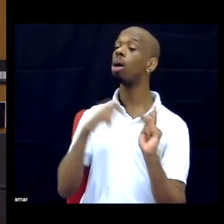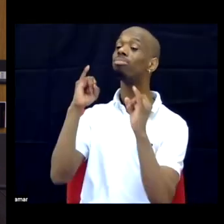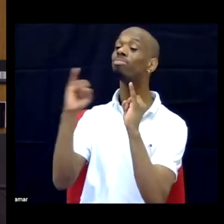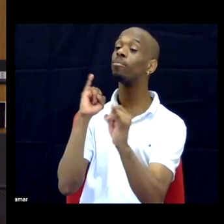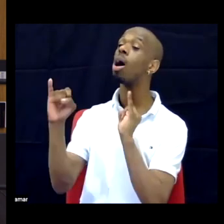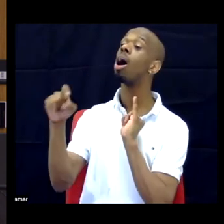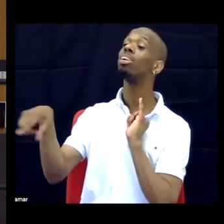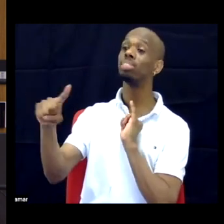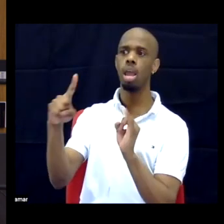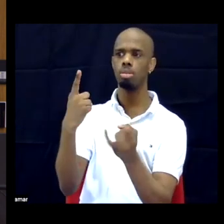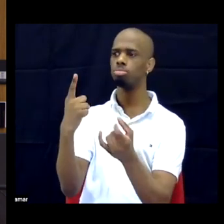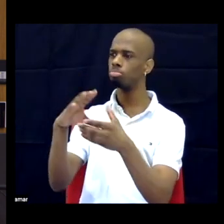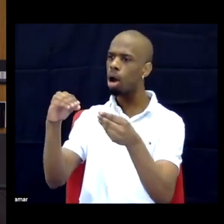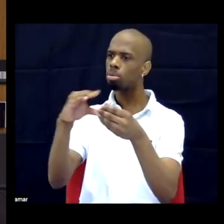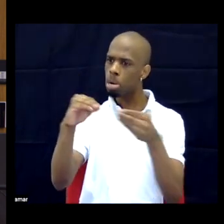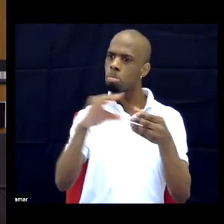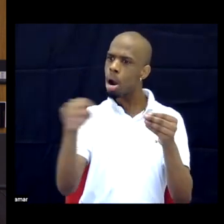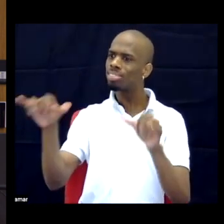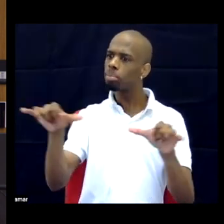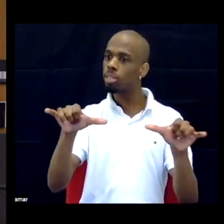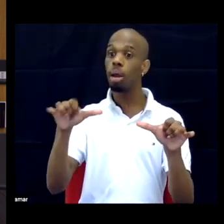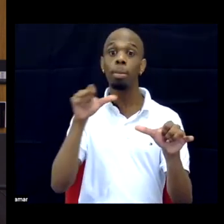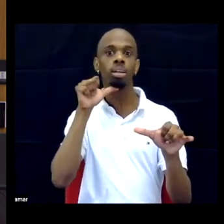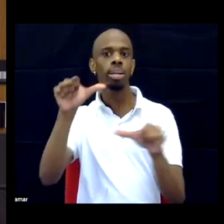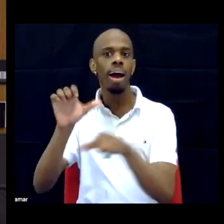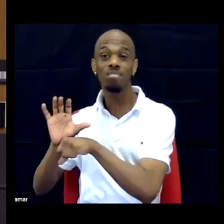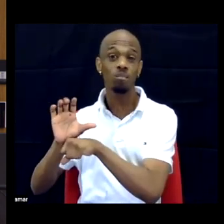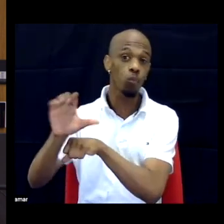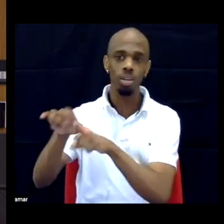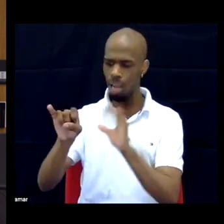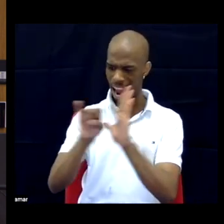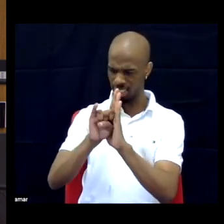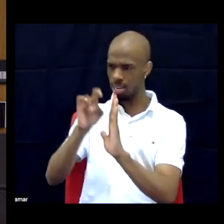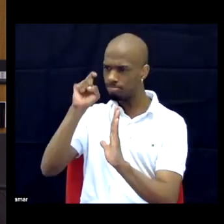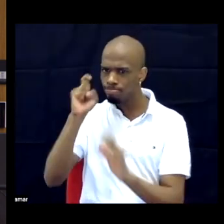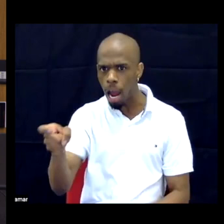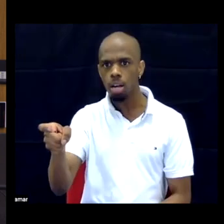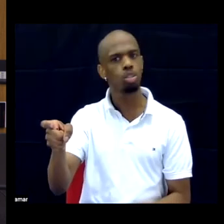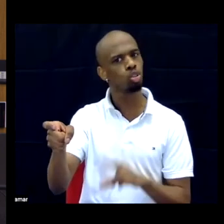if not forcing identity on folks, but understanding it as a tool to come into community.